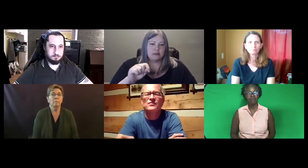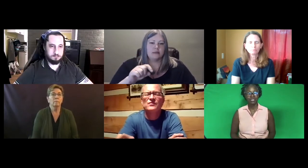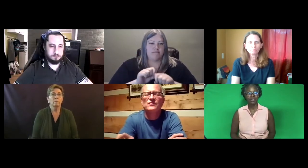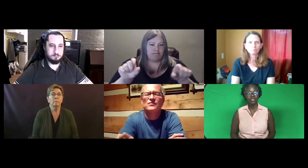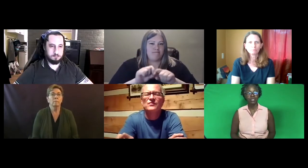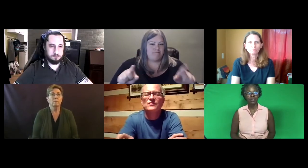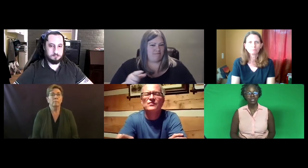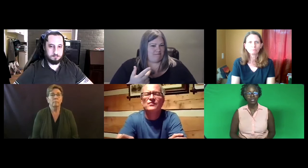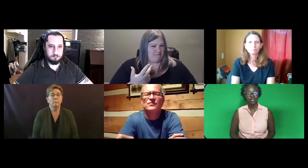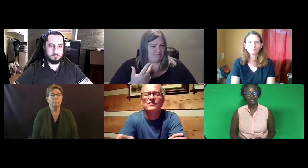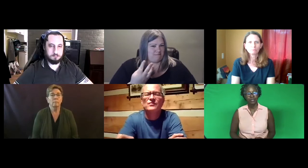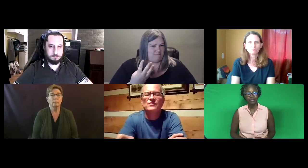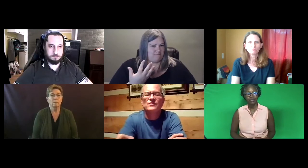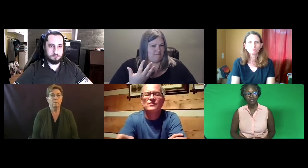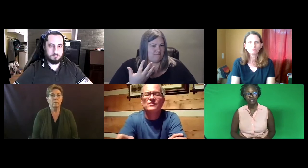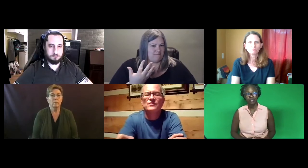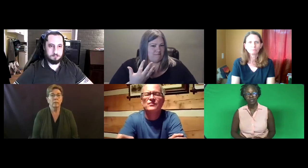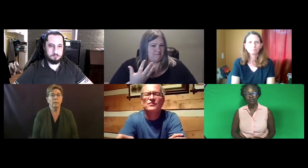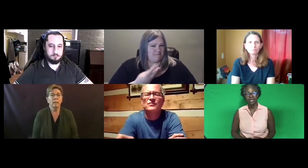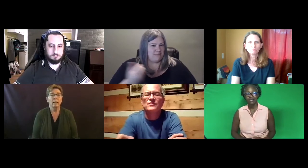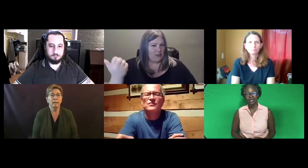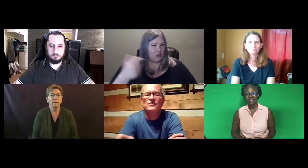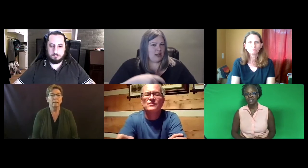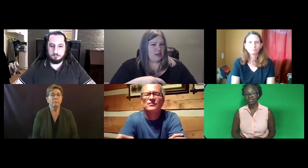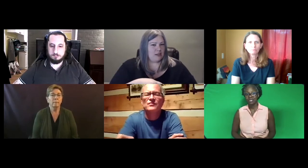And I think they were sent out, what?